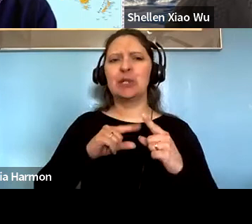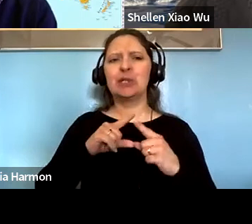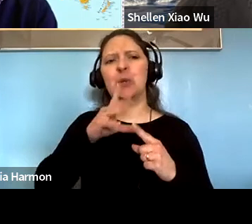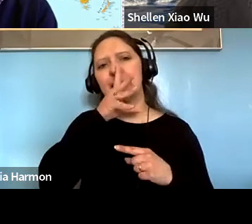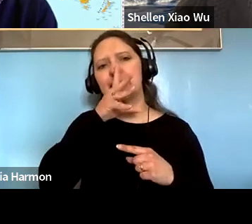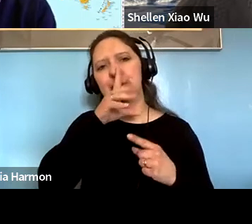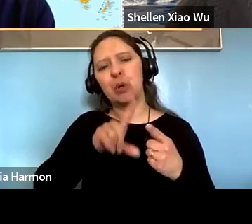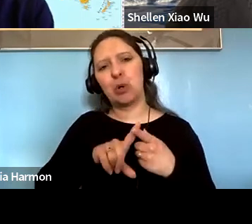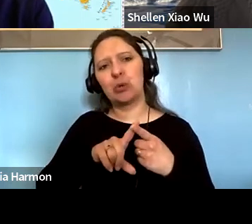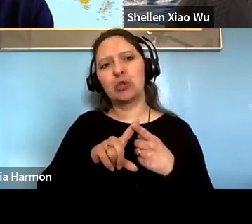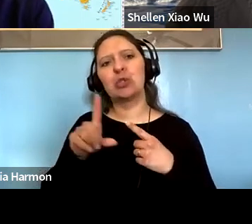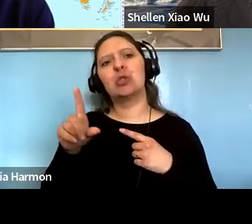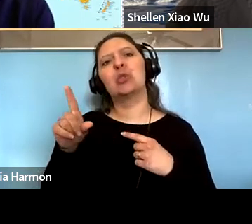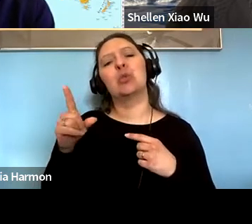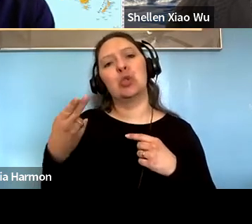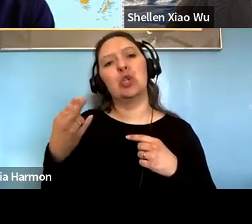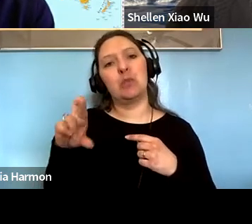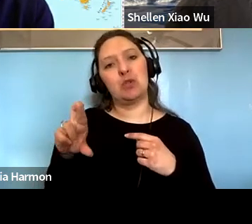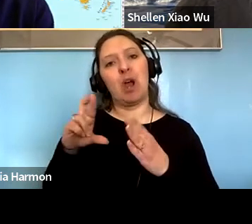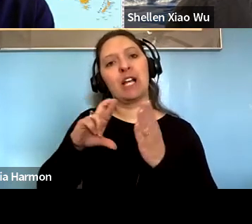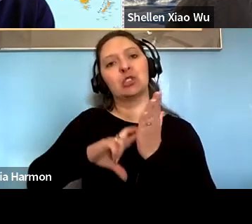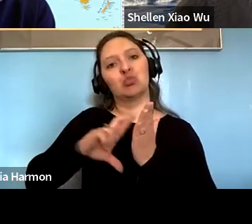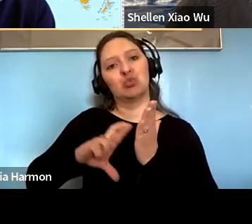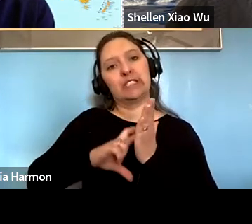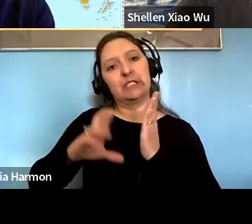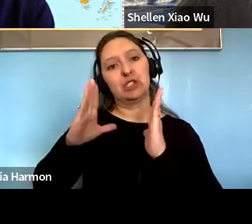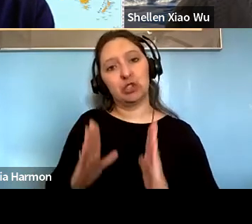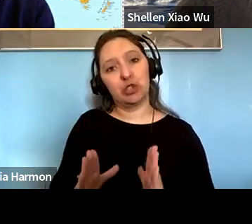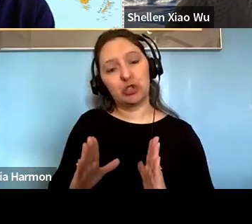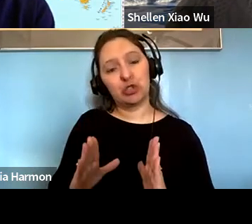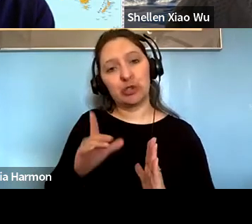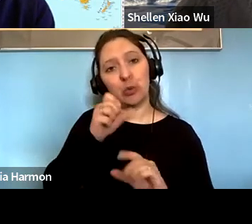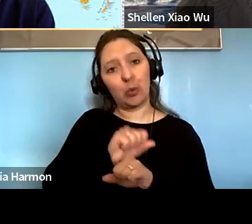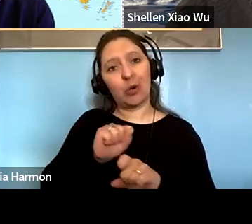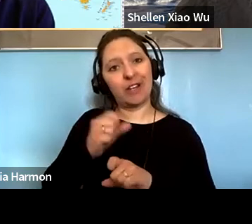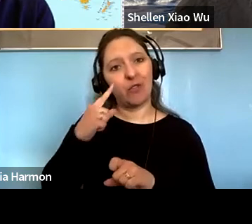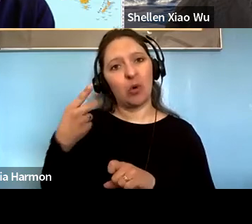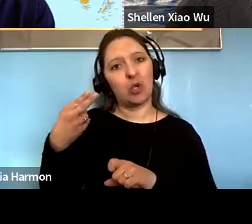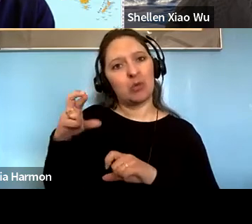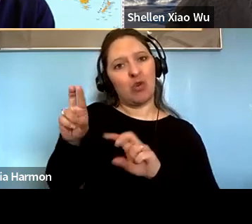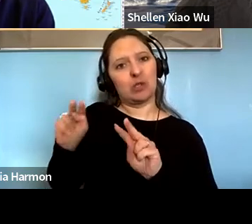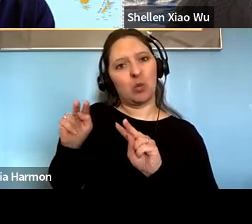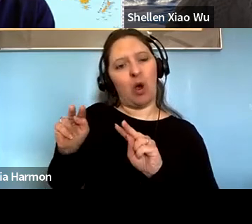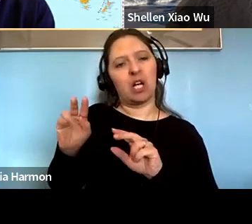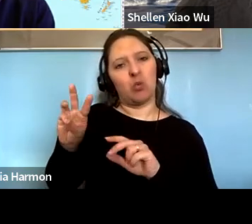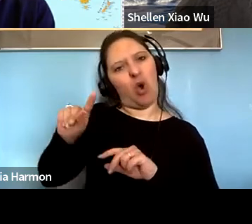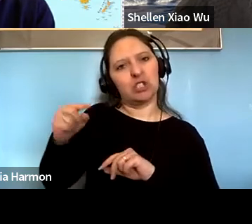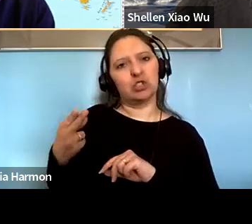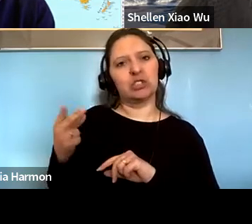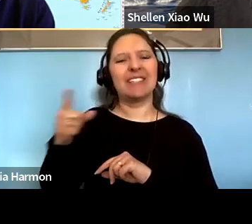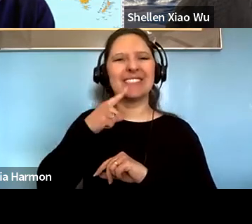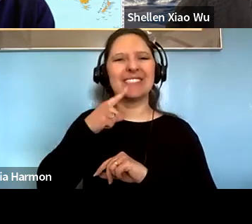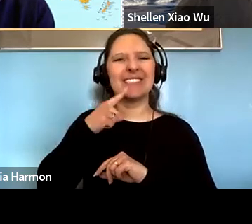Salvador Santino Regilme: file human rights researchers that see working for the Human Rights Watch and others will say that the Philippines is a much more well documented case.